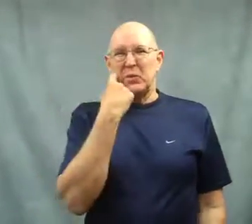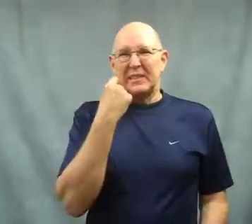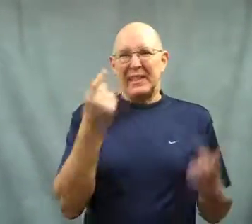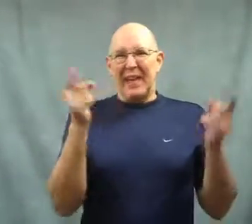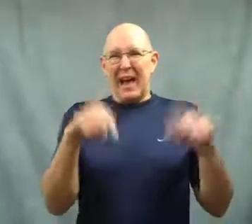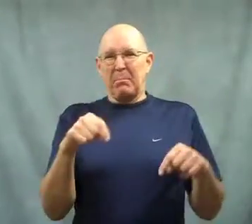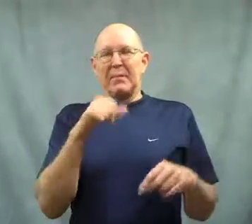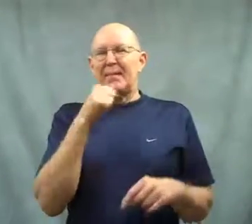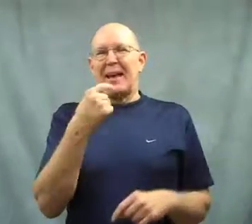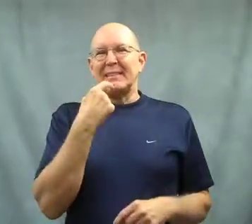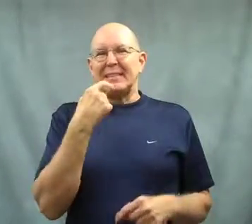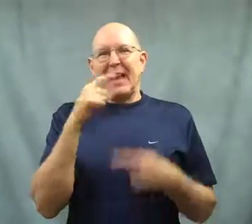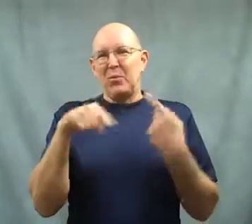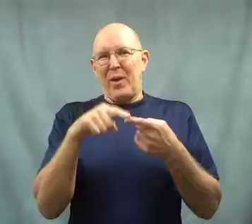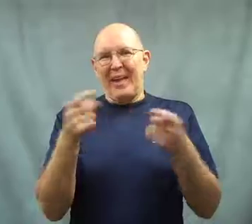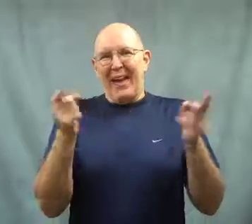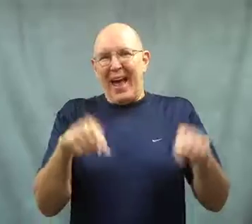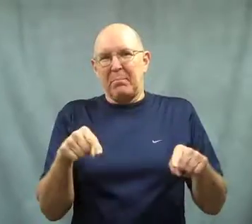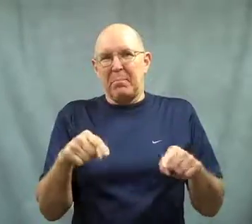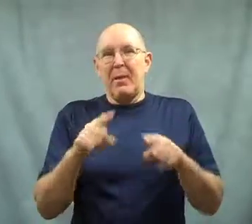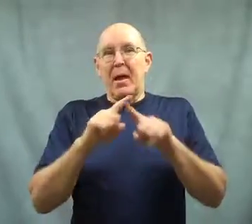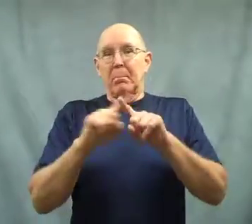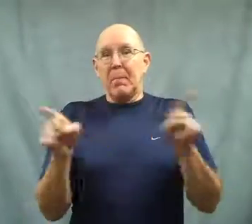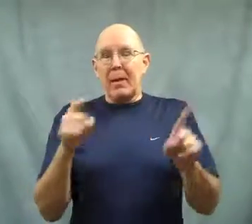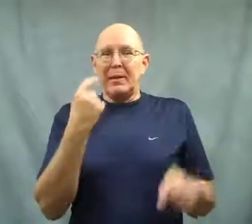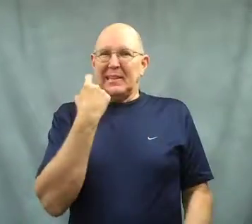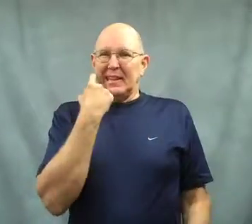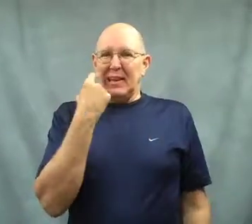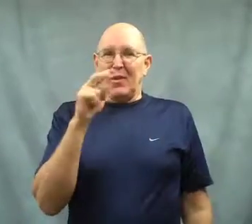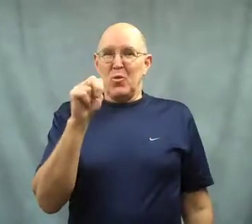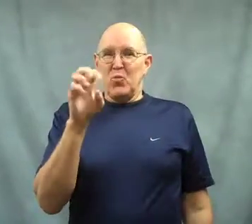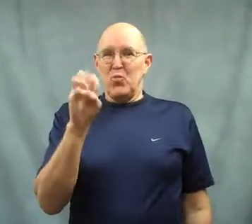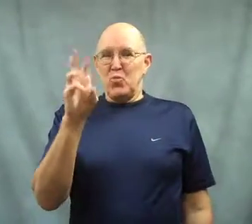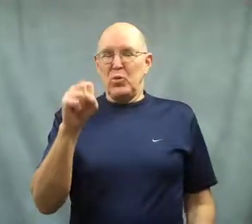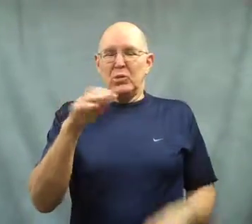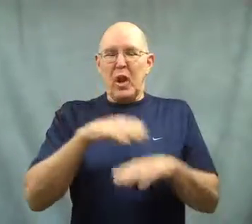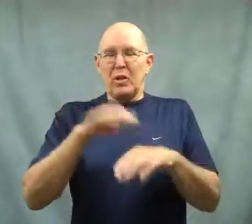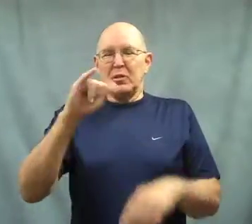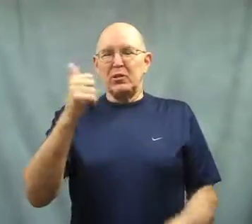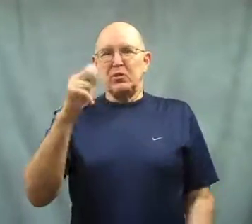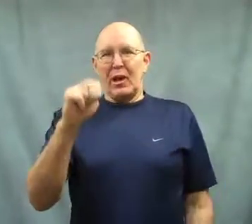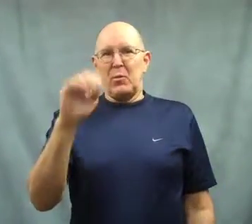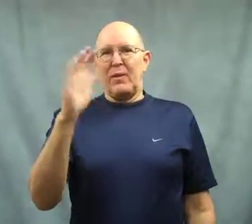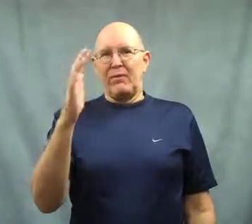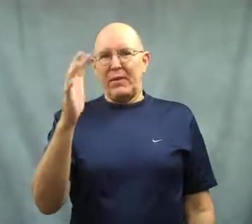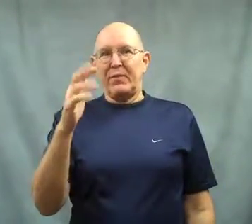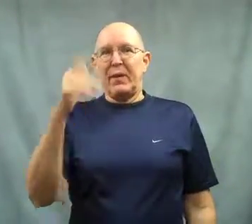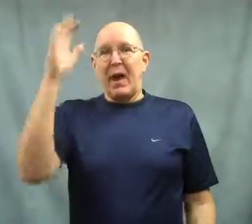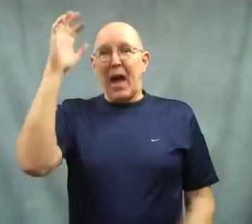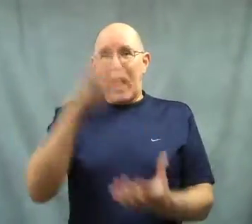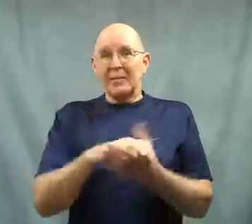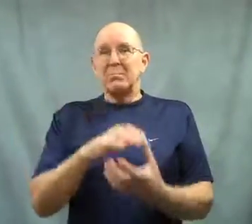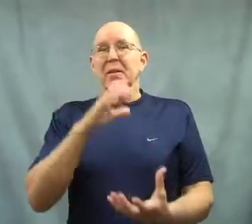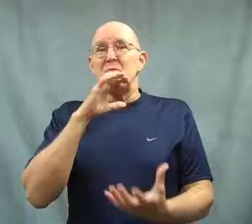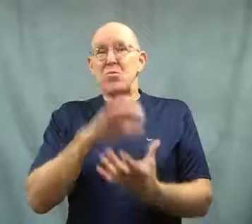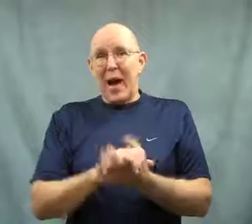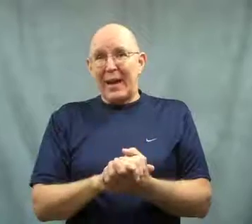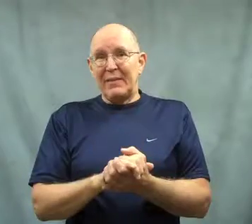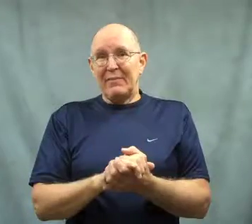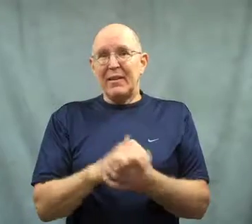It doesn't say when it happened, but it was in the news on January 5, recently.